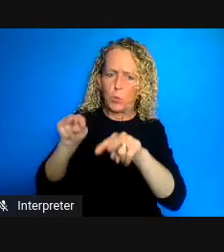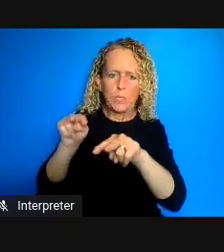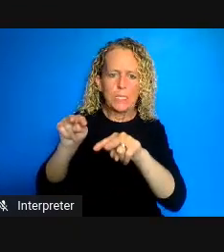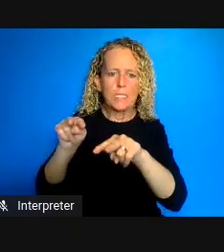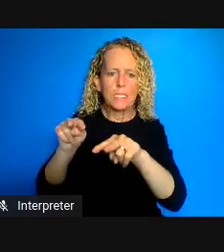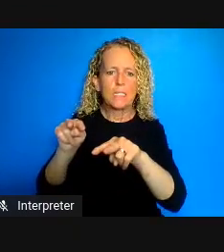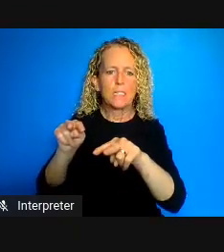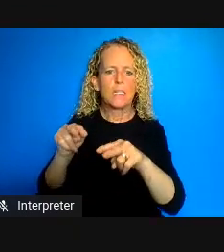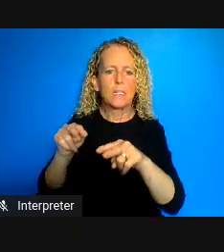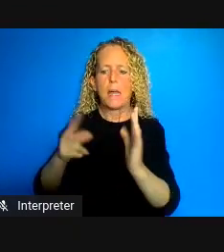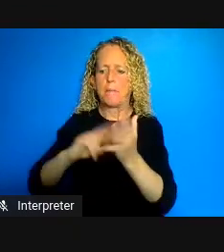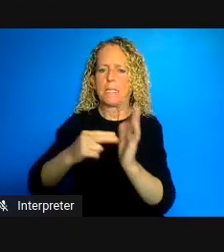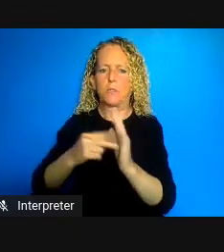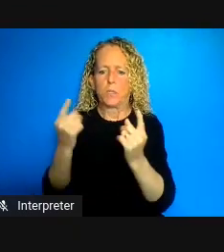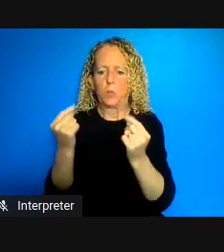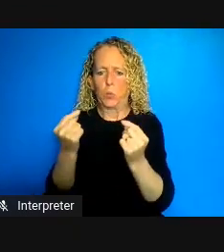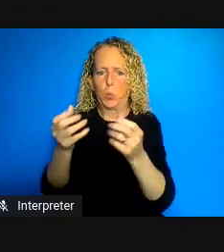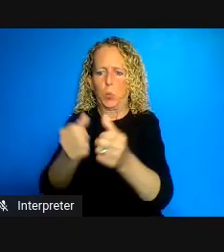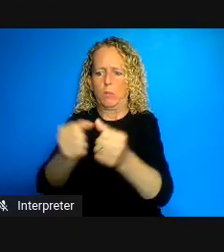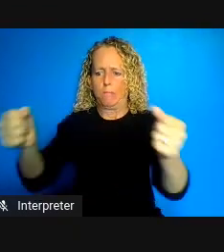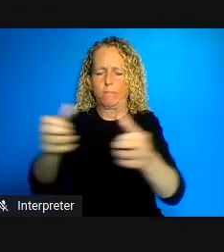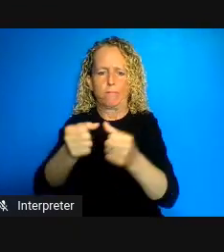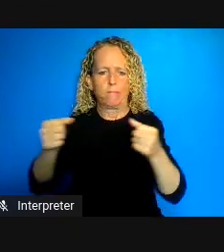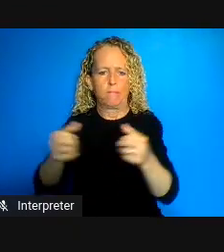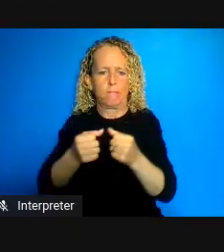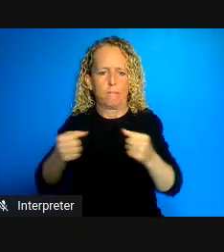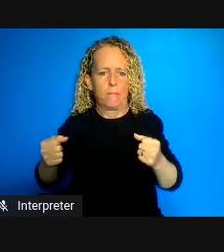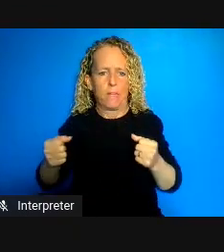well forms of solitary confinement are called medical isolation but they are